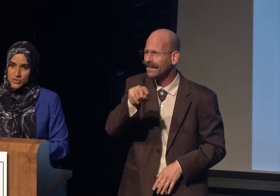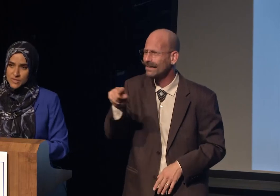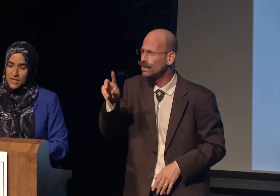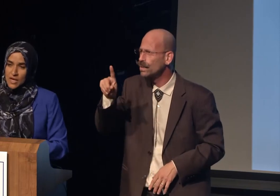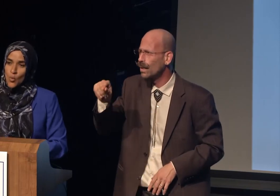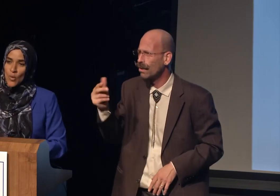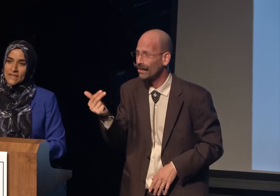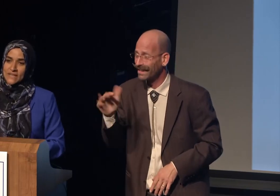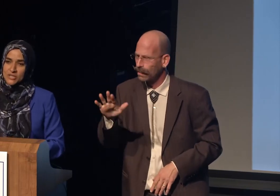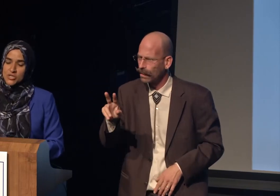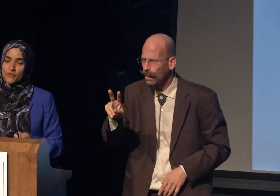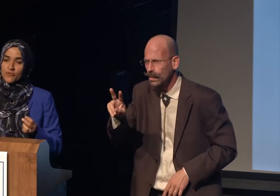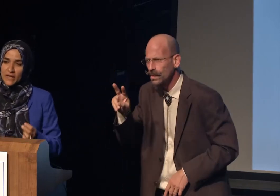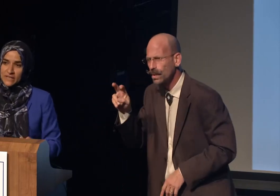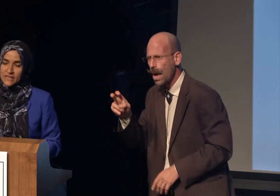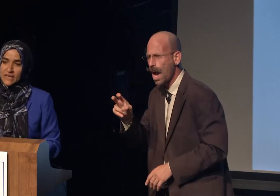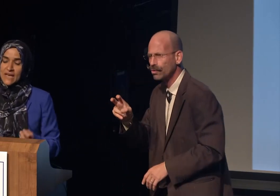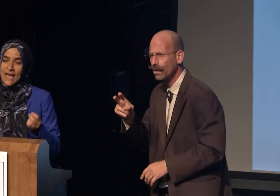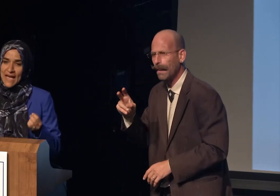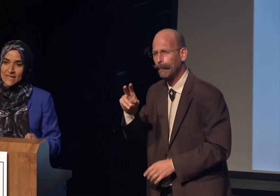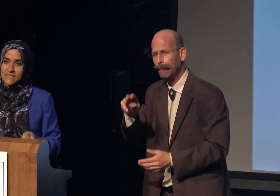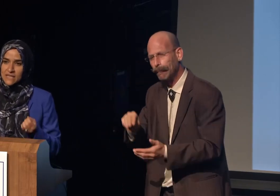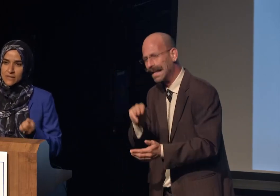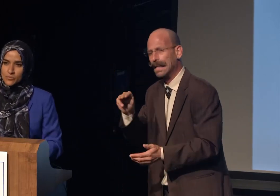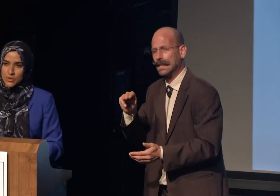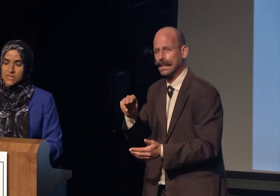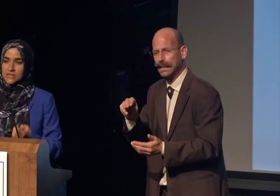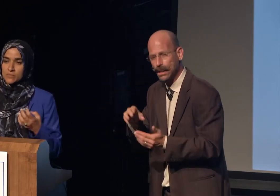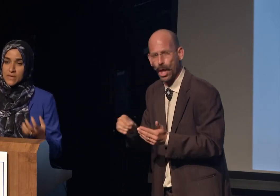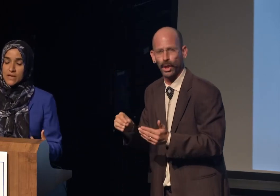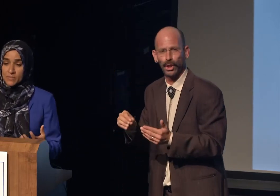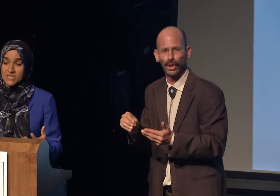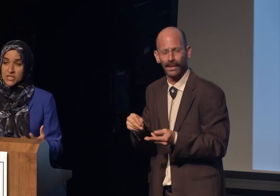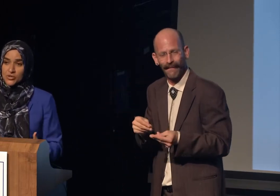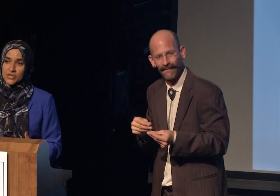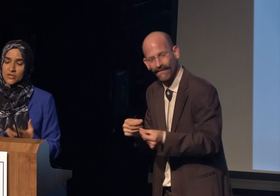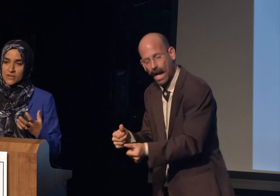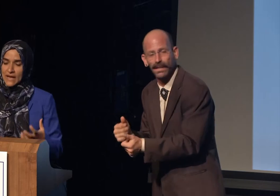went into funding anti-Muslim material